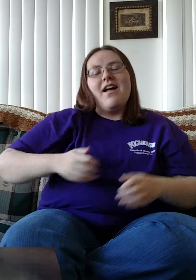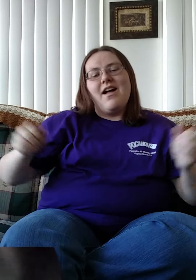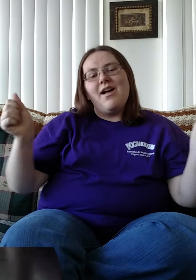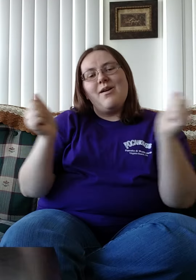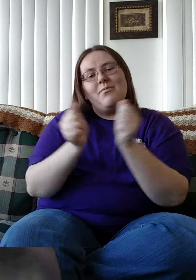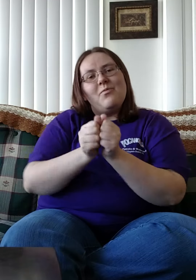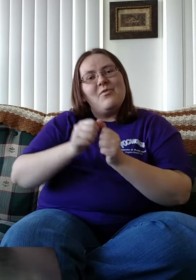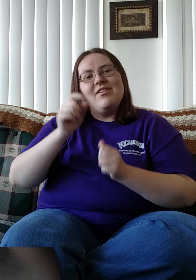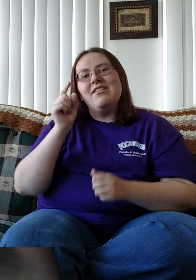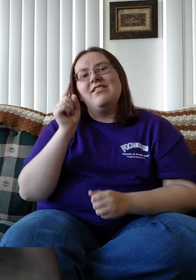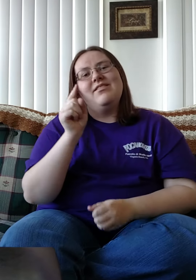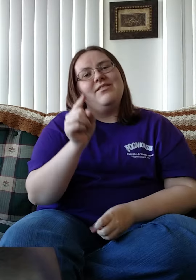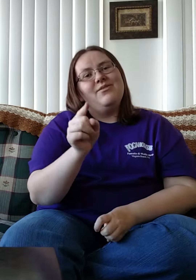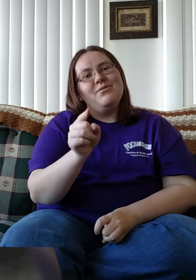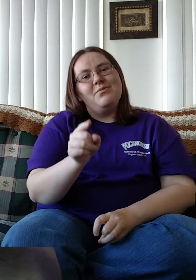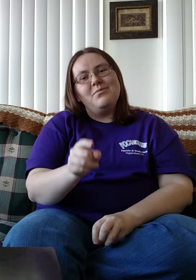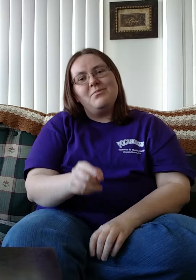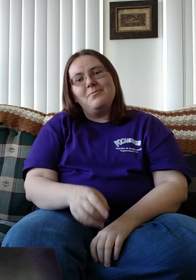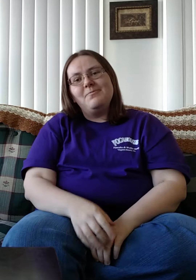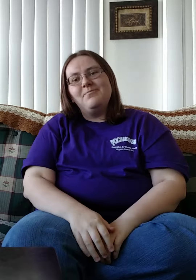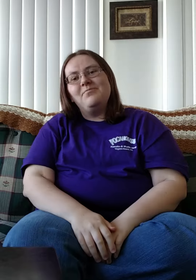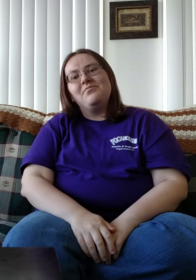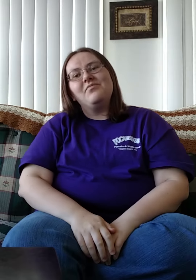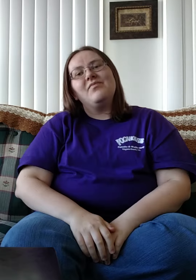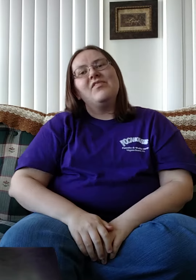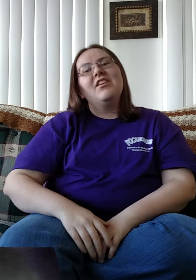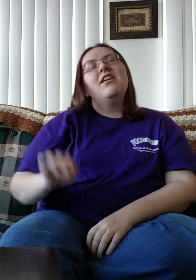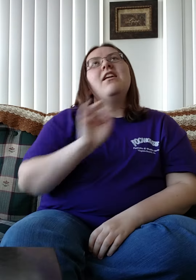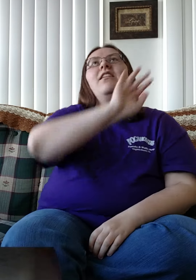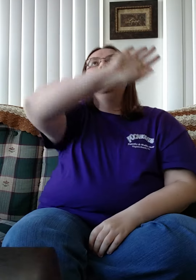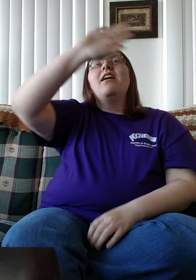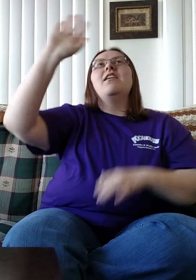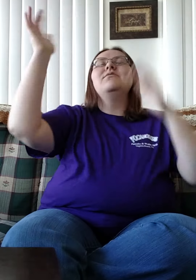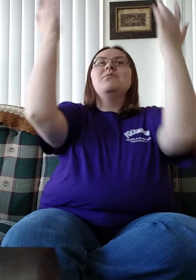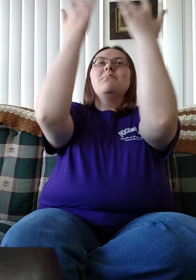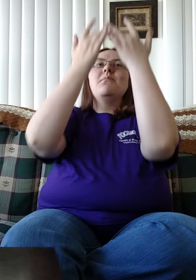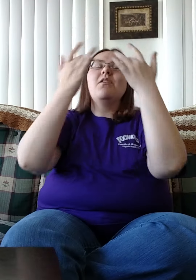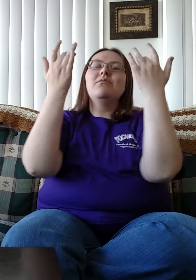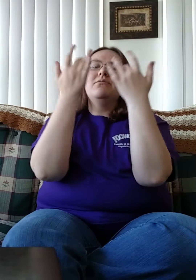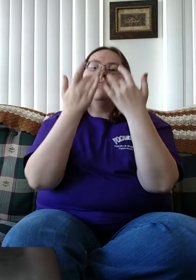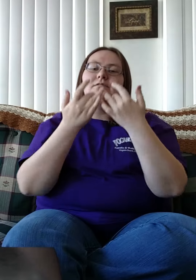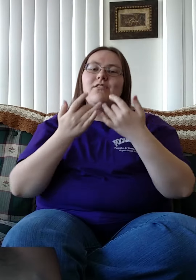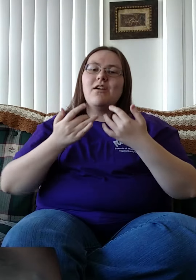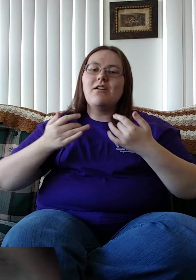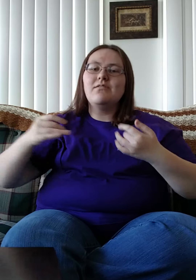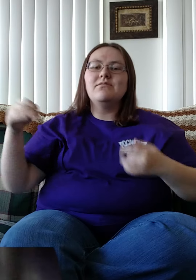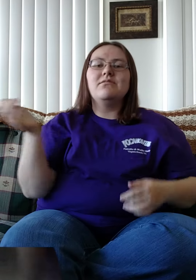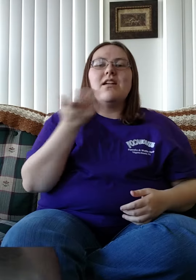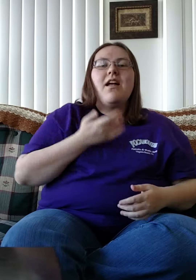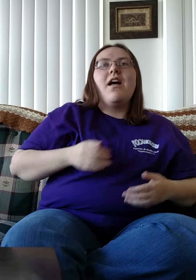I'm with you And as Your mercy falls